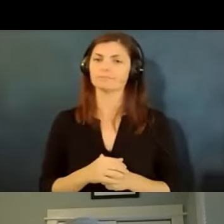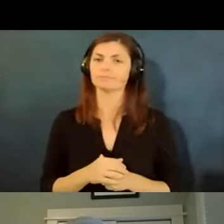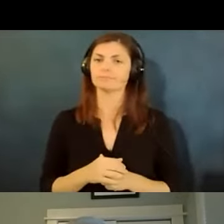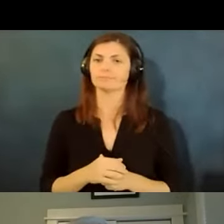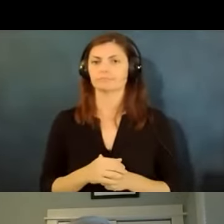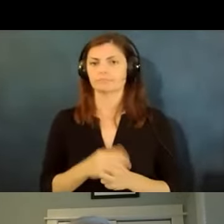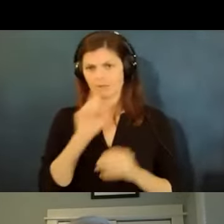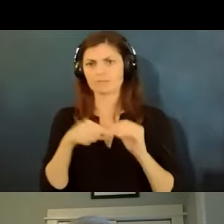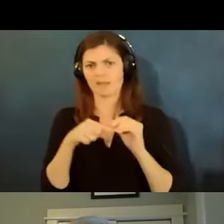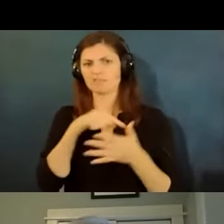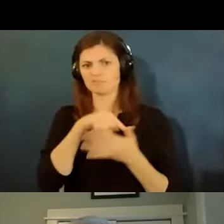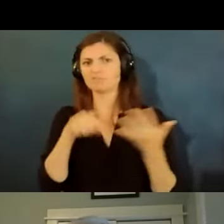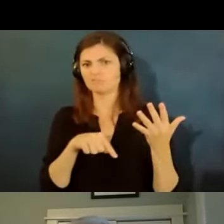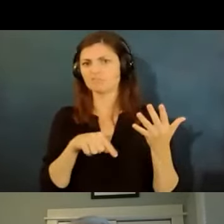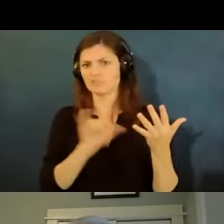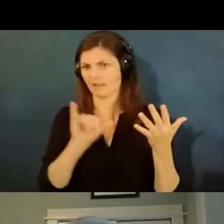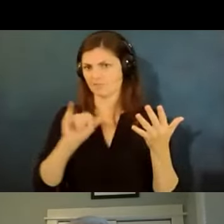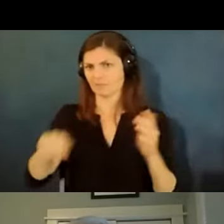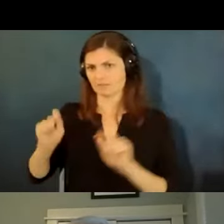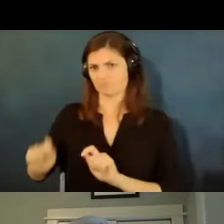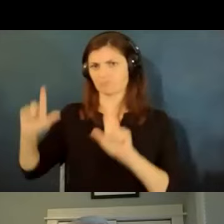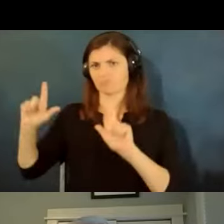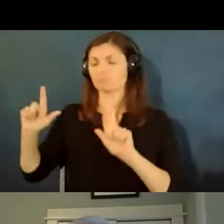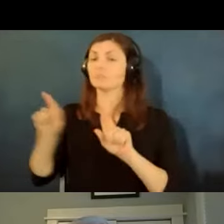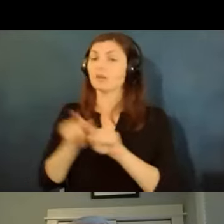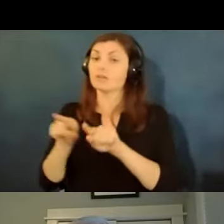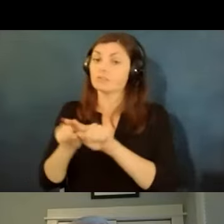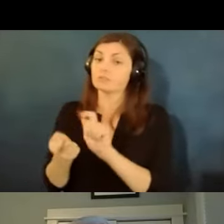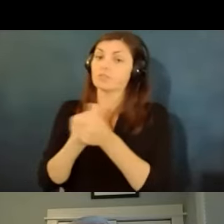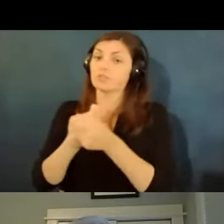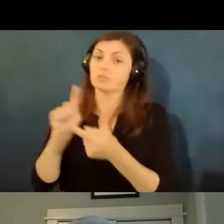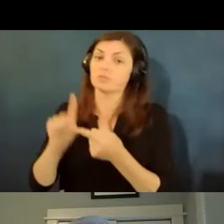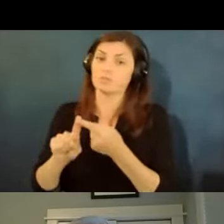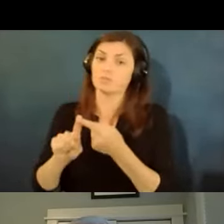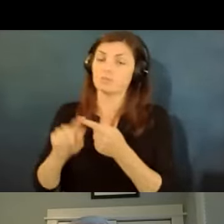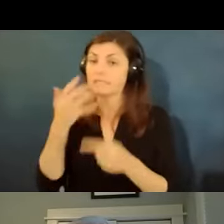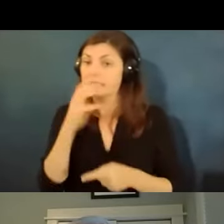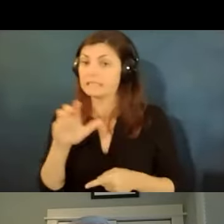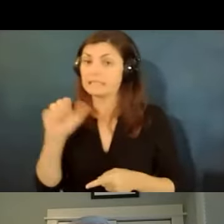the things on this slide but it also talks about changes to the heating and air conditioning system